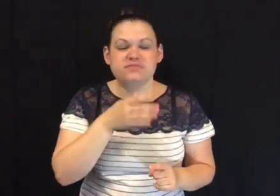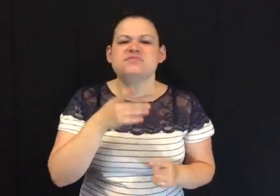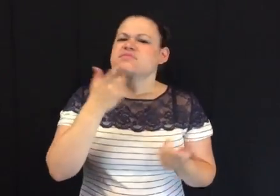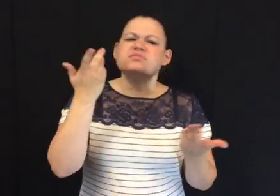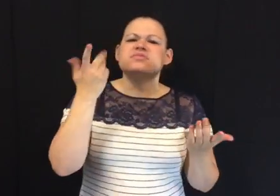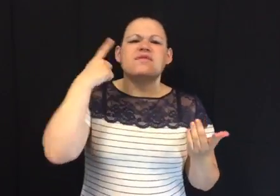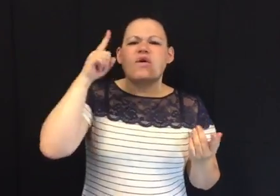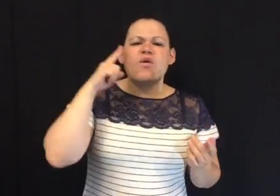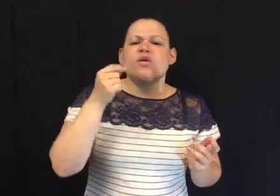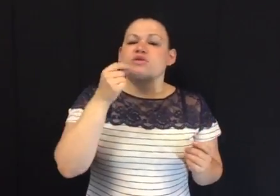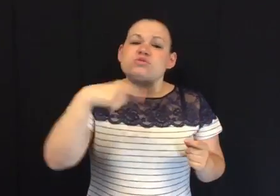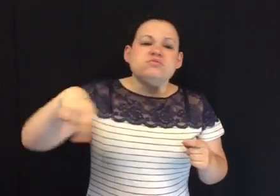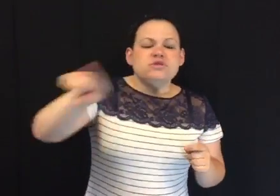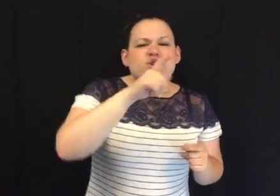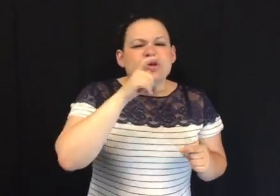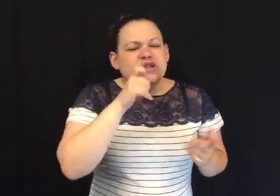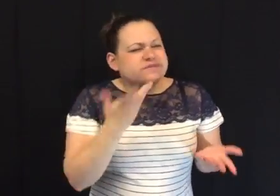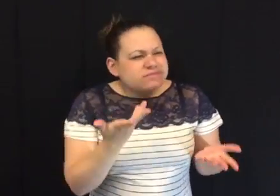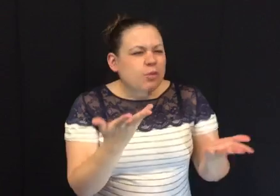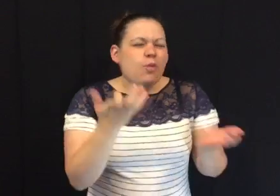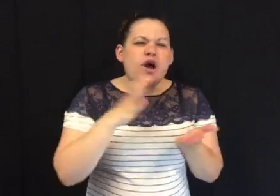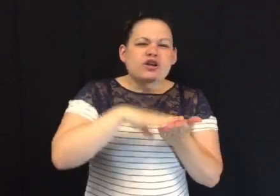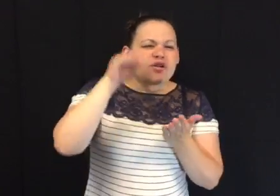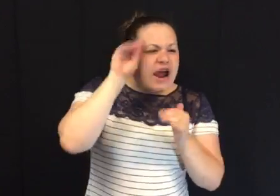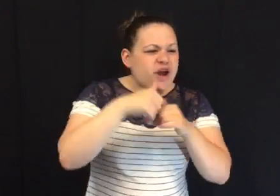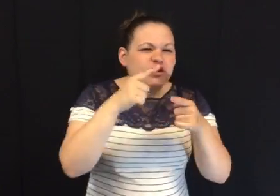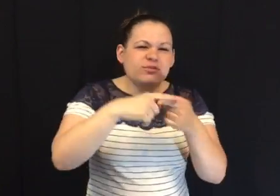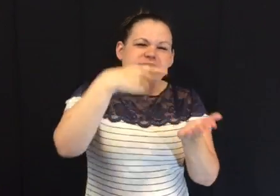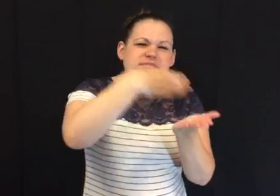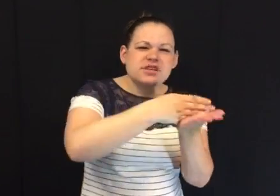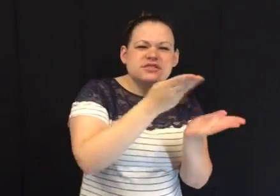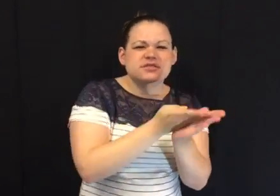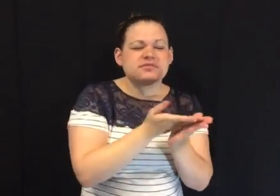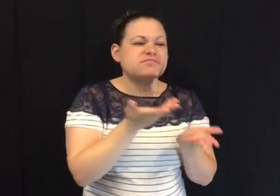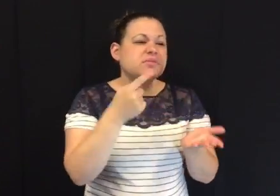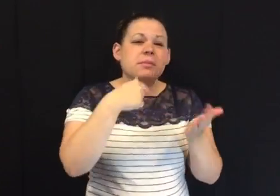If you want to learn more about budgeting money